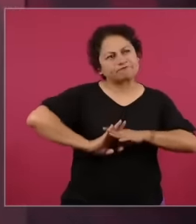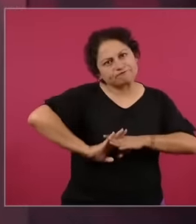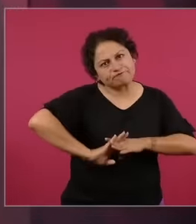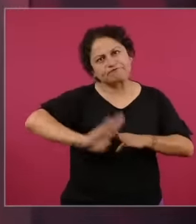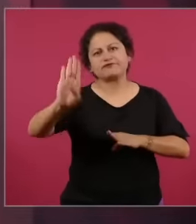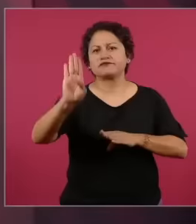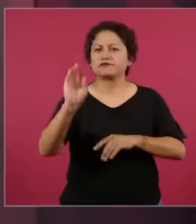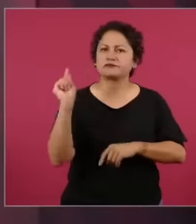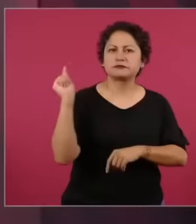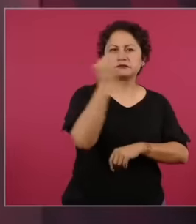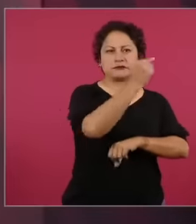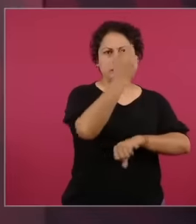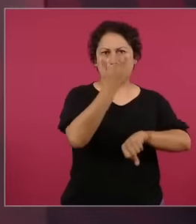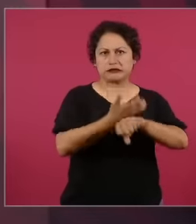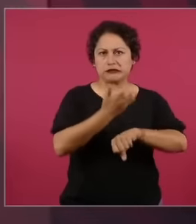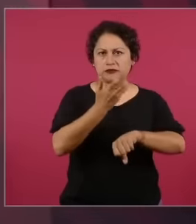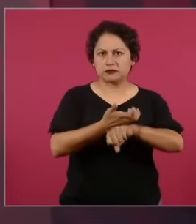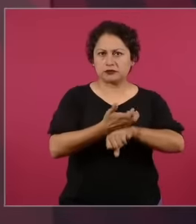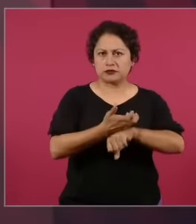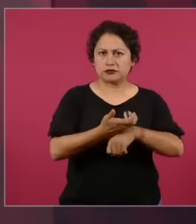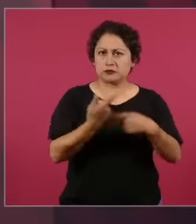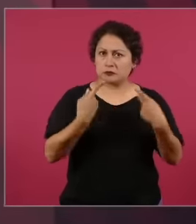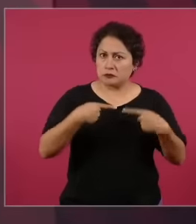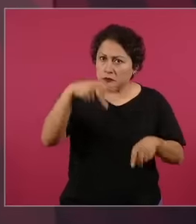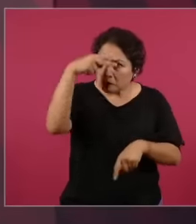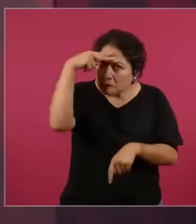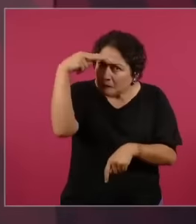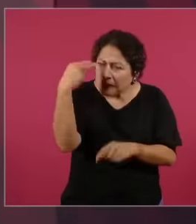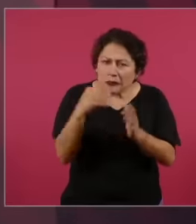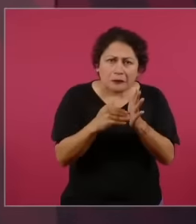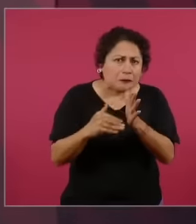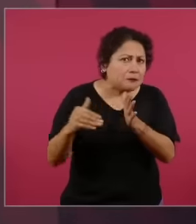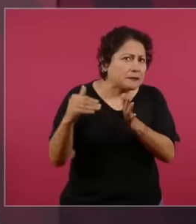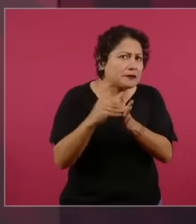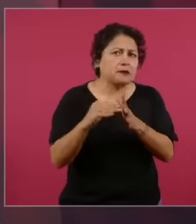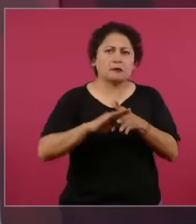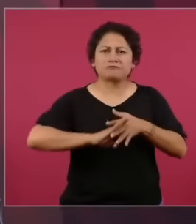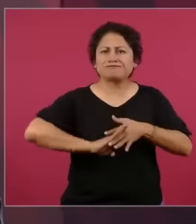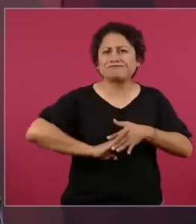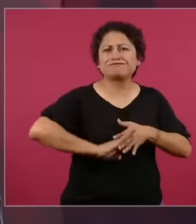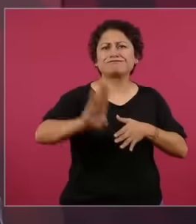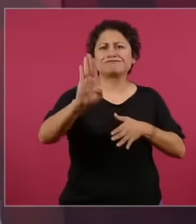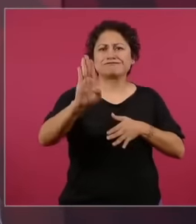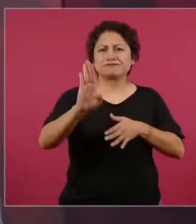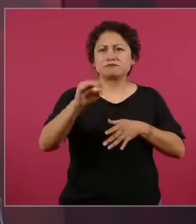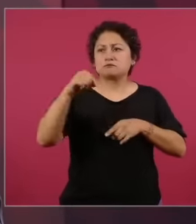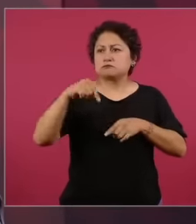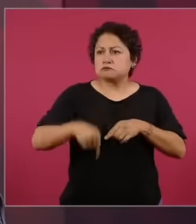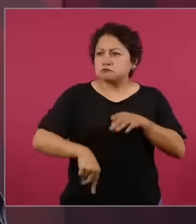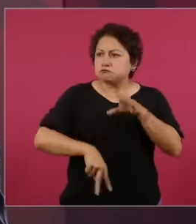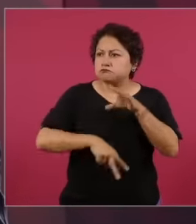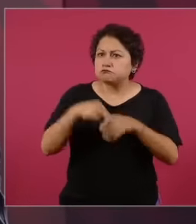United, millions of Mexicans grew violence like never before